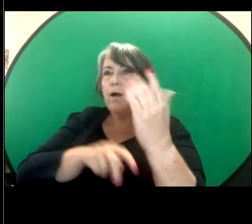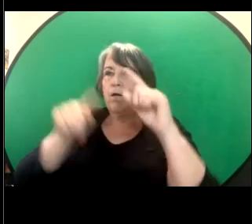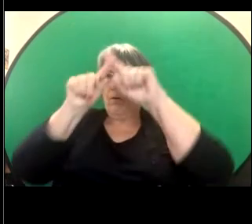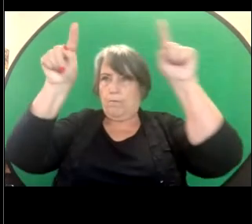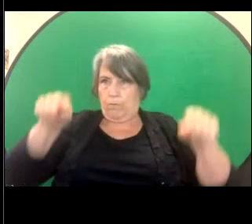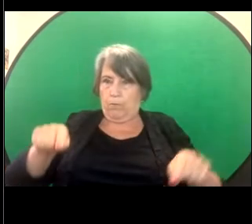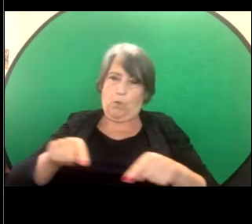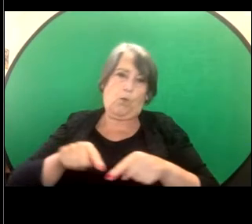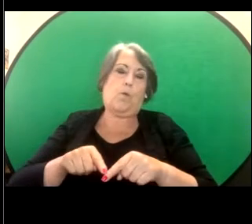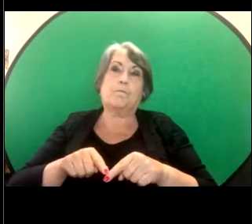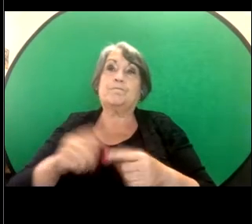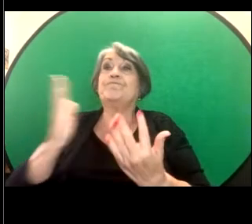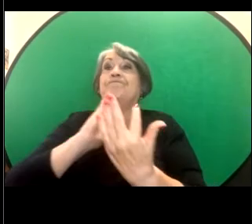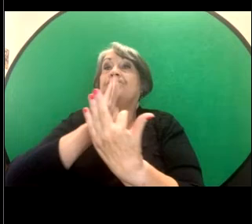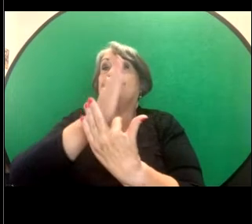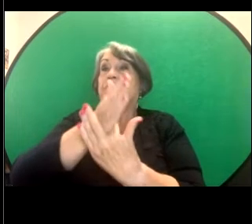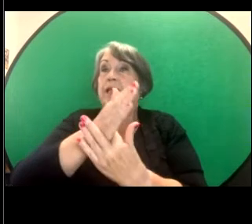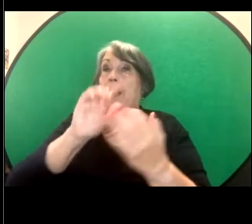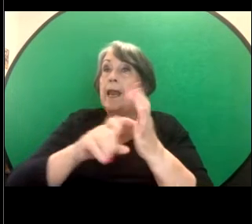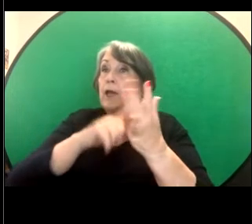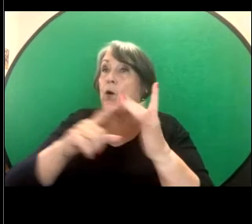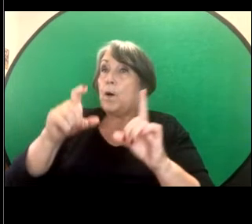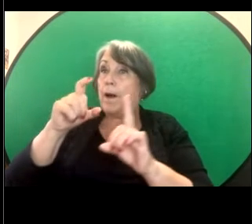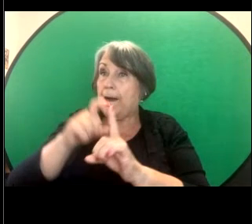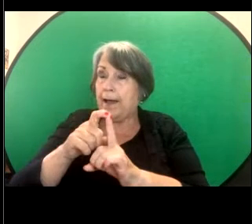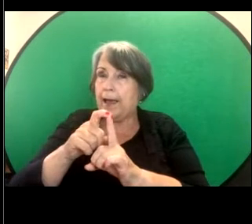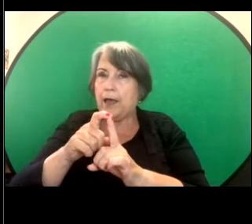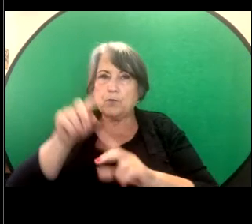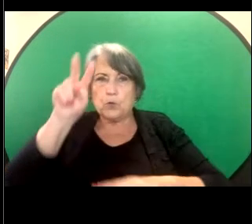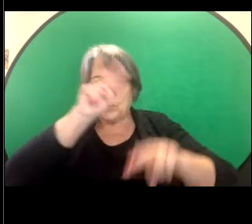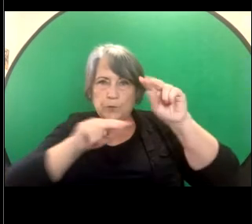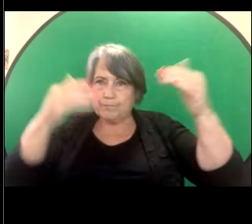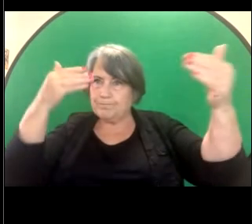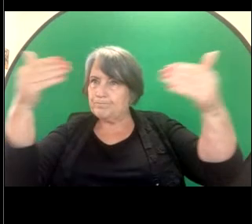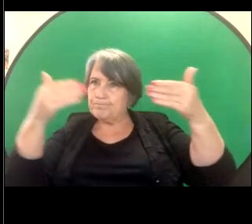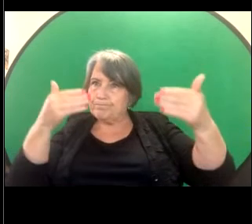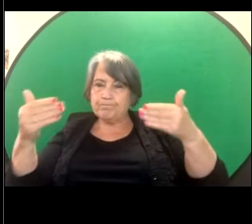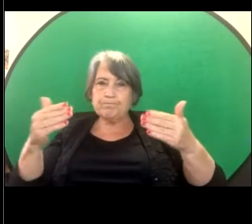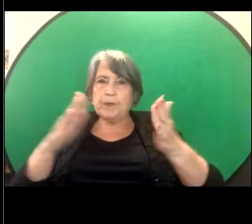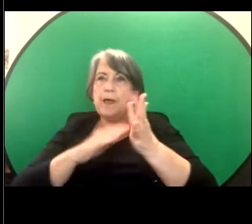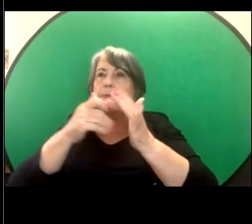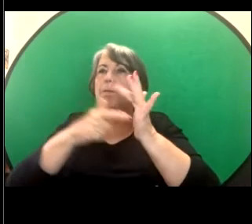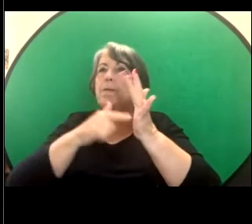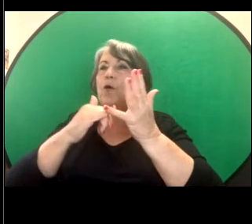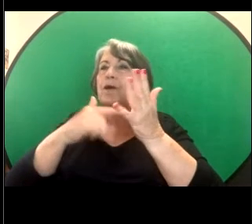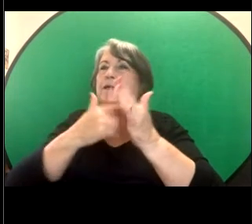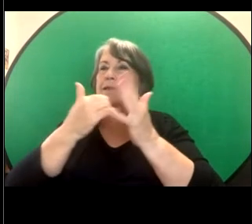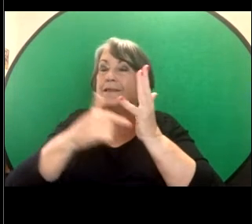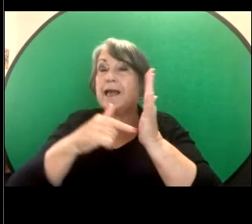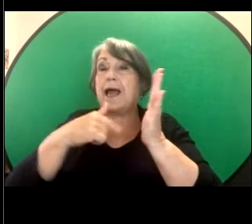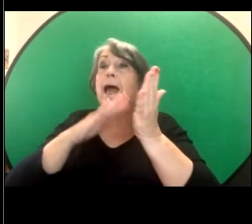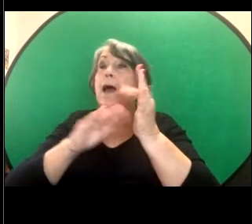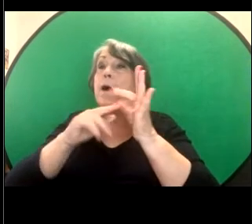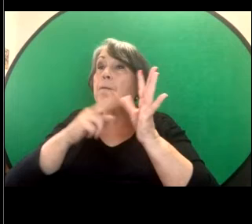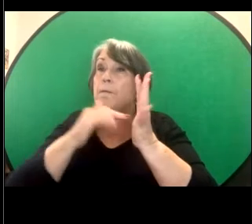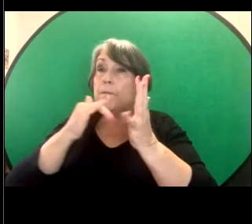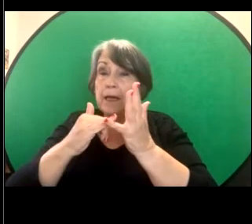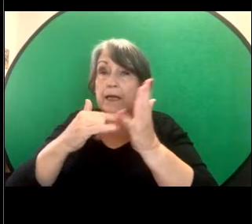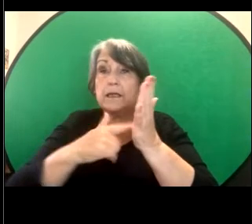Legal Aid. It will be assessed against our means and merits test. So our means test is related